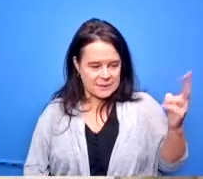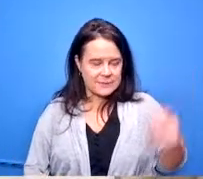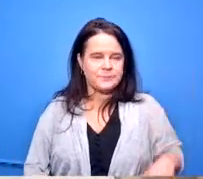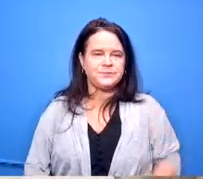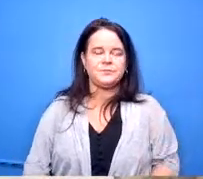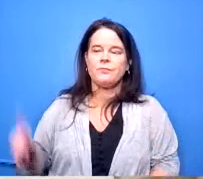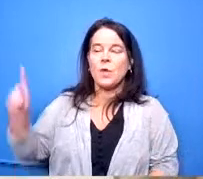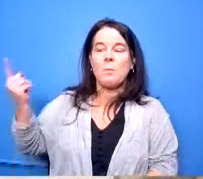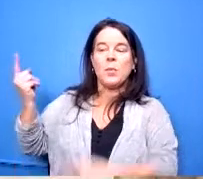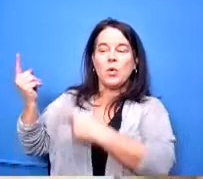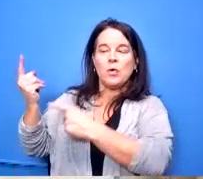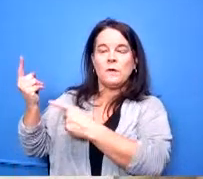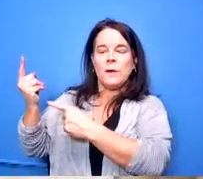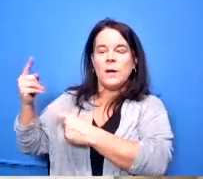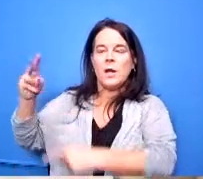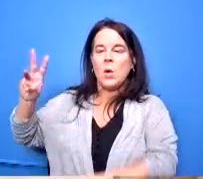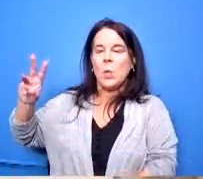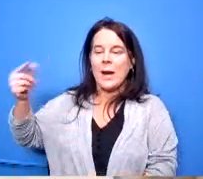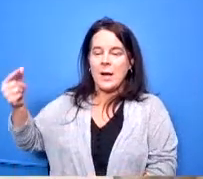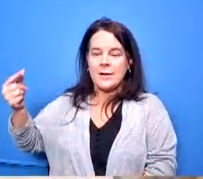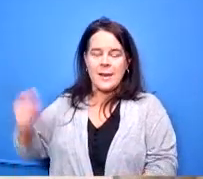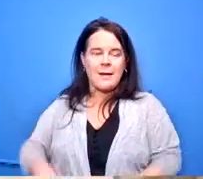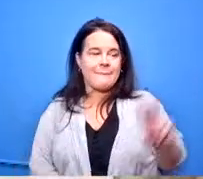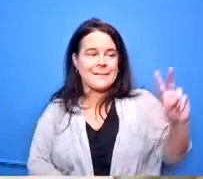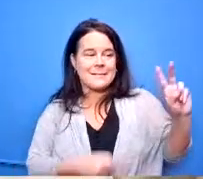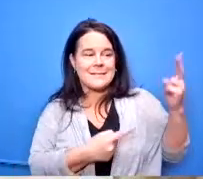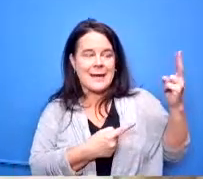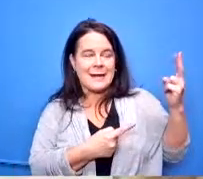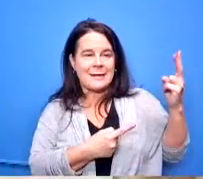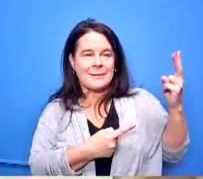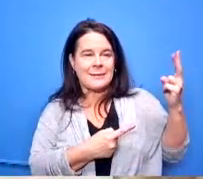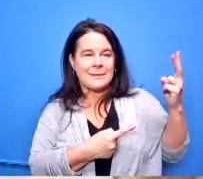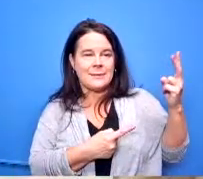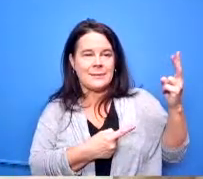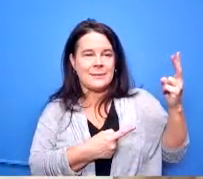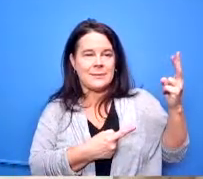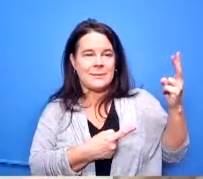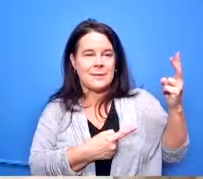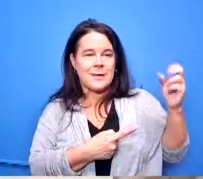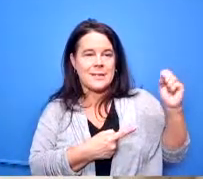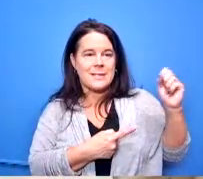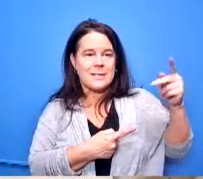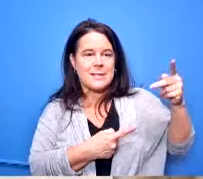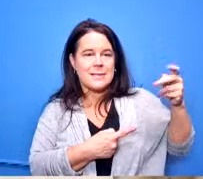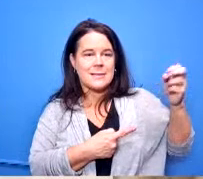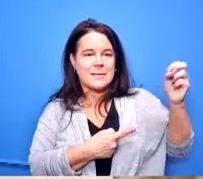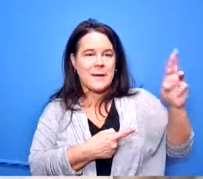moved by board member wait gagne and seconded by board member spencer reinert any questions